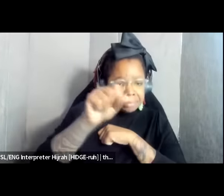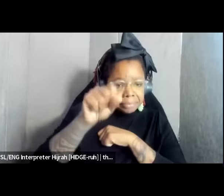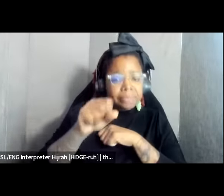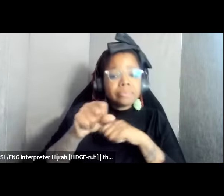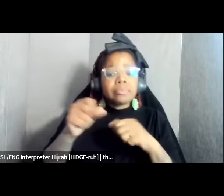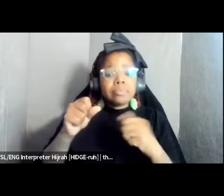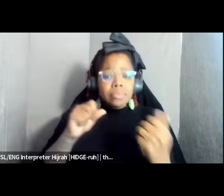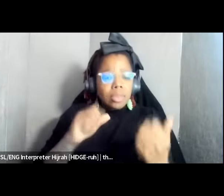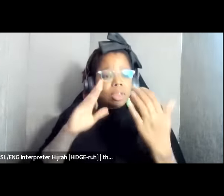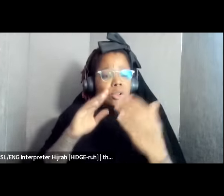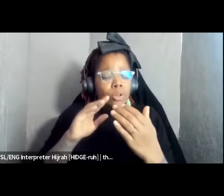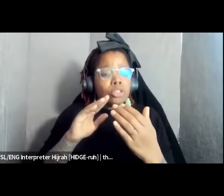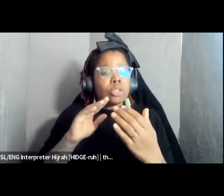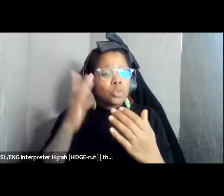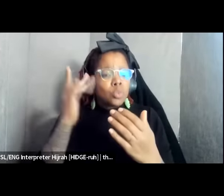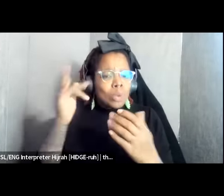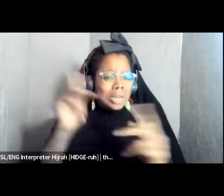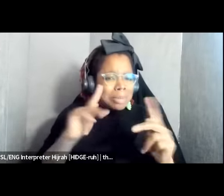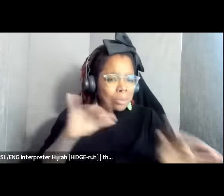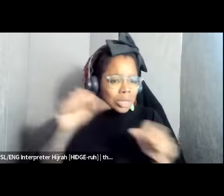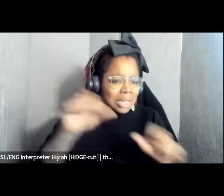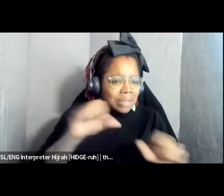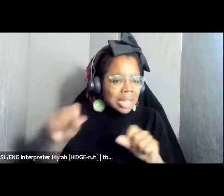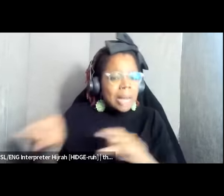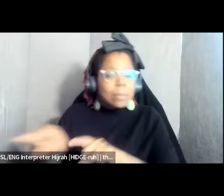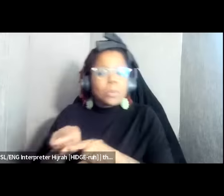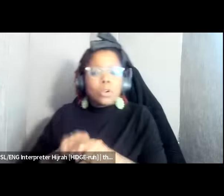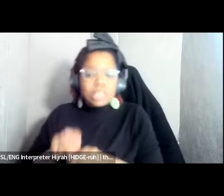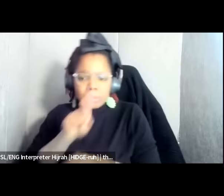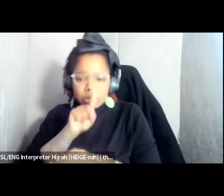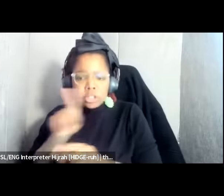causes of why people are leaving but also make sure that the people that do leave are able to